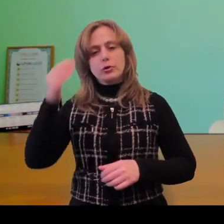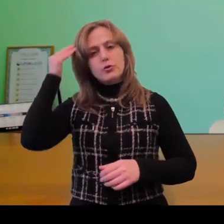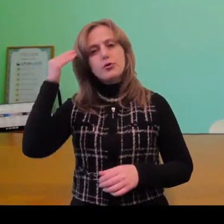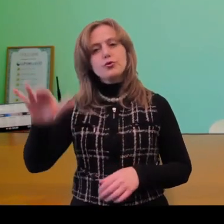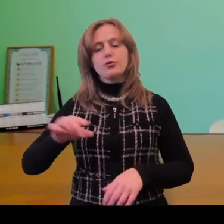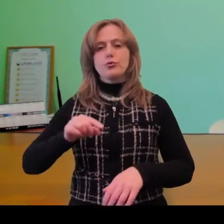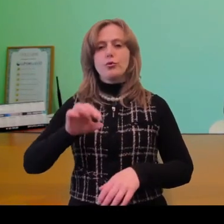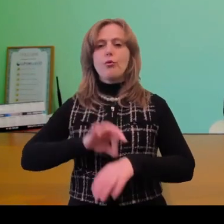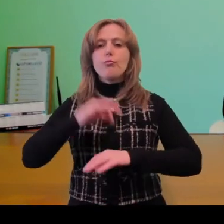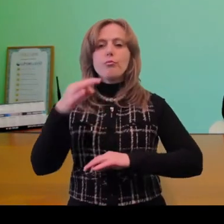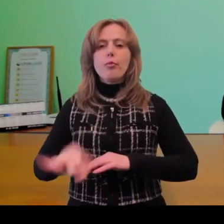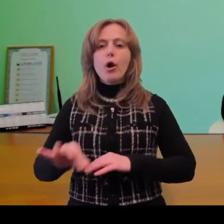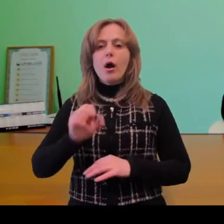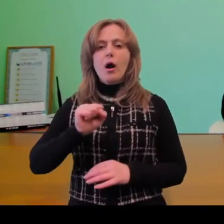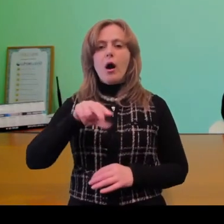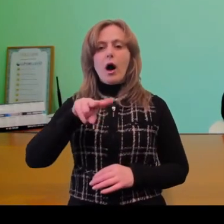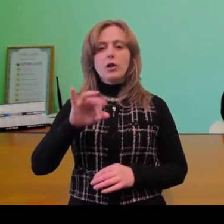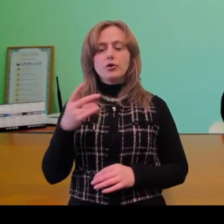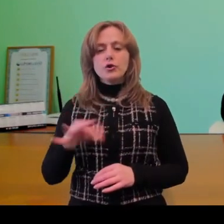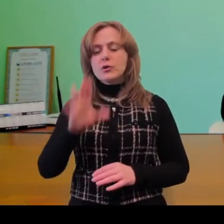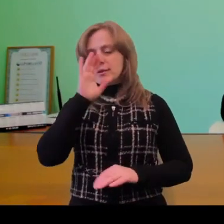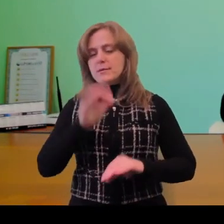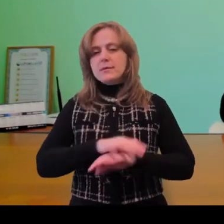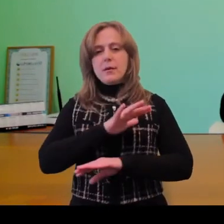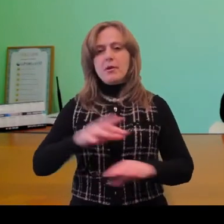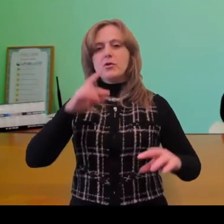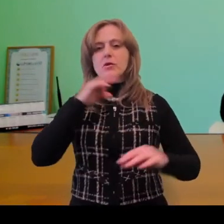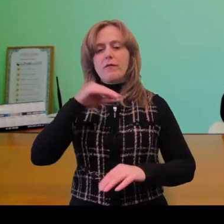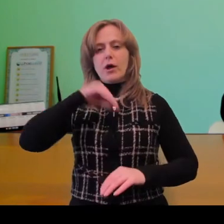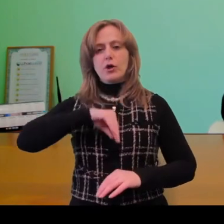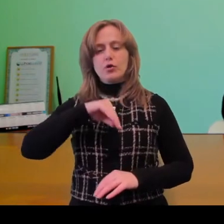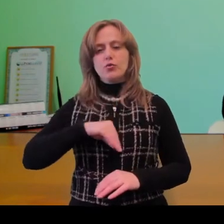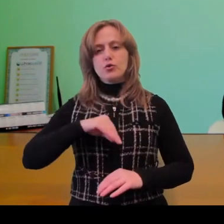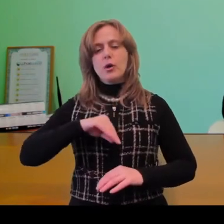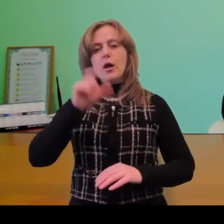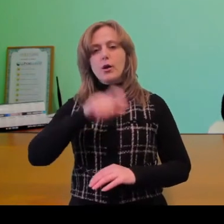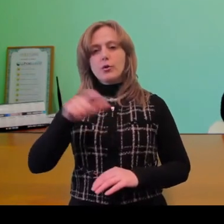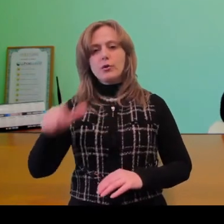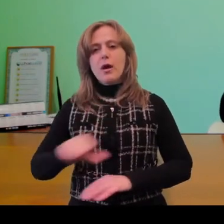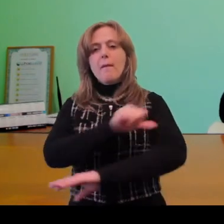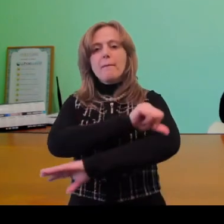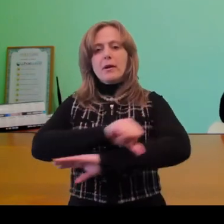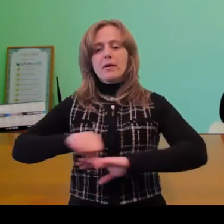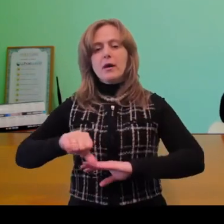Greediness imperceptibly poisons the people's souls by erecting barriers of hate and grudge.